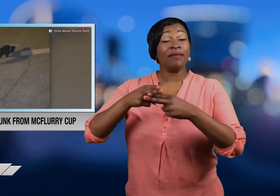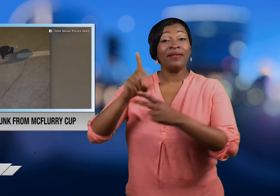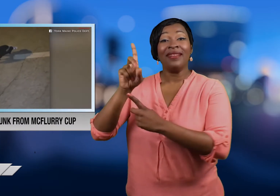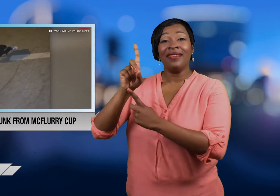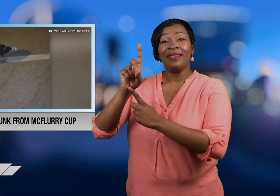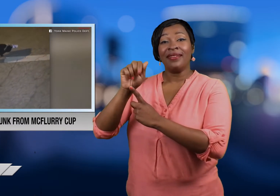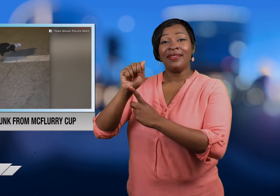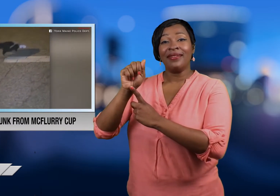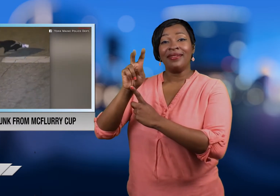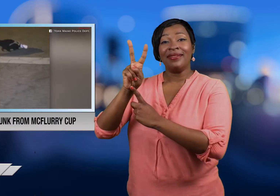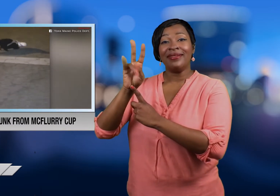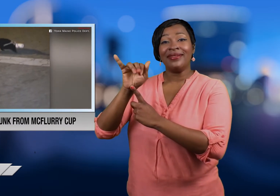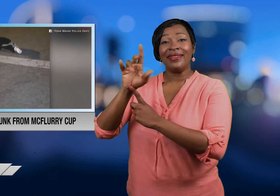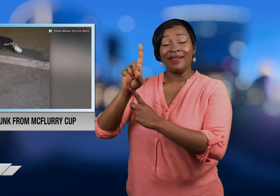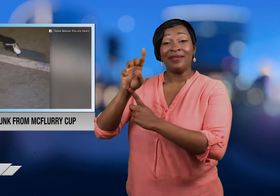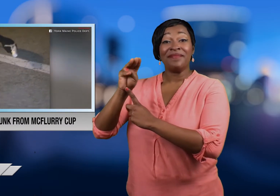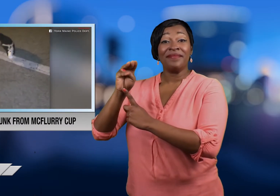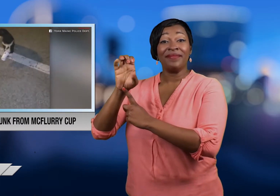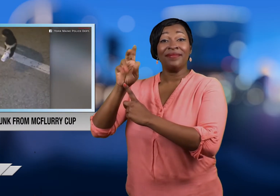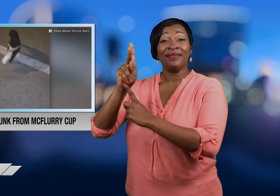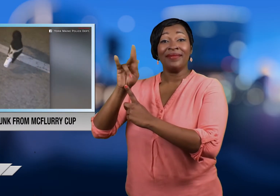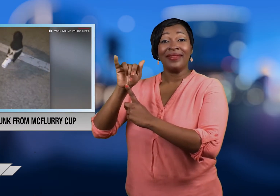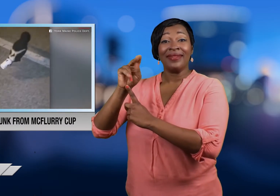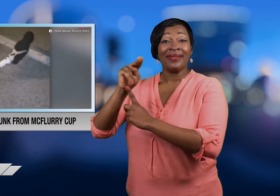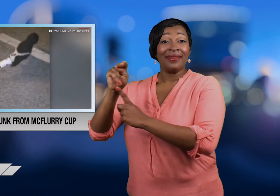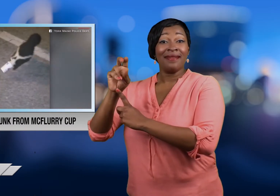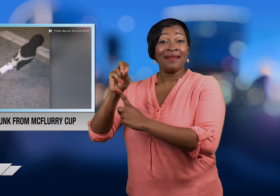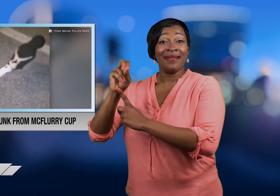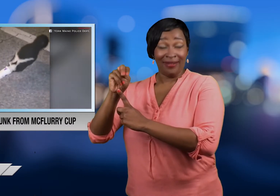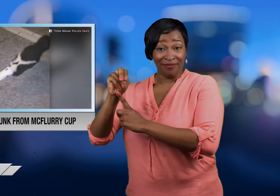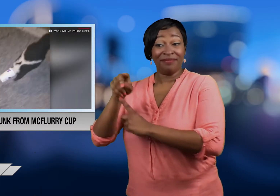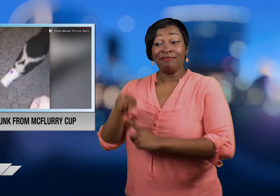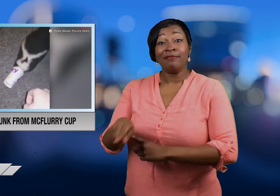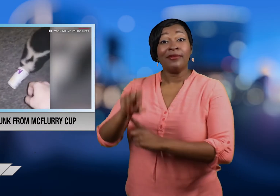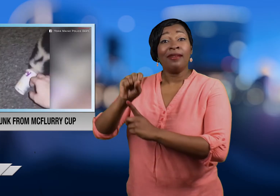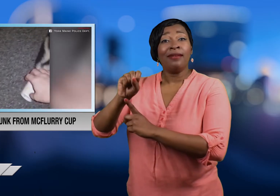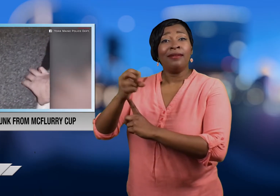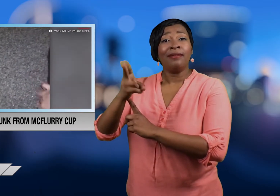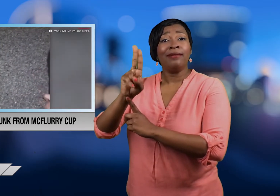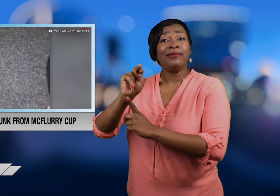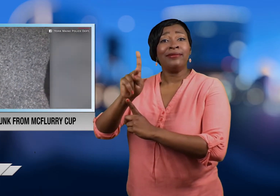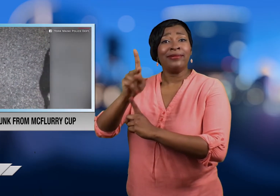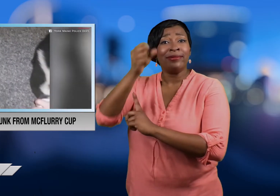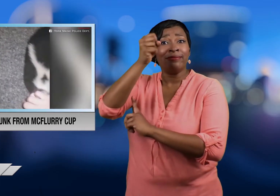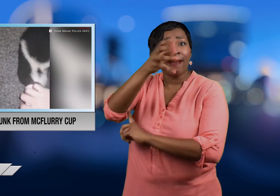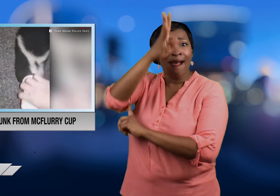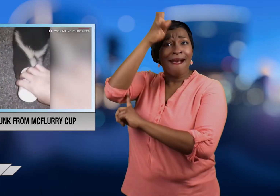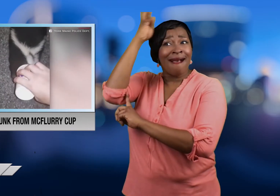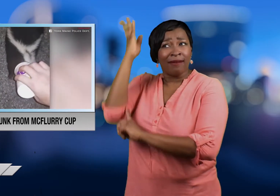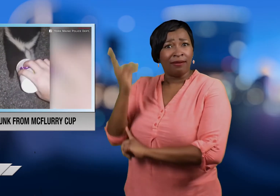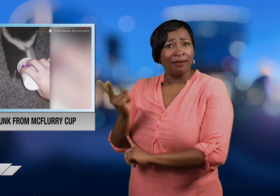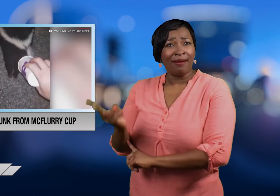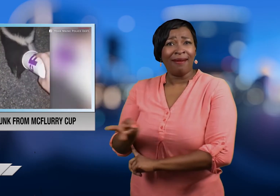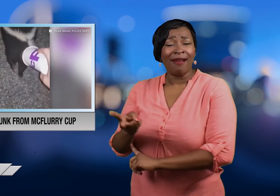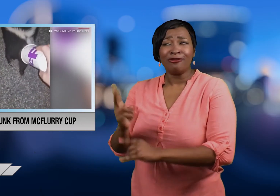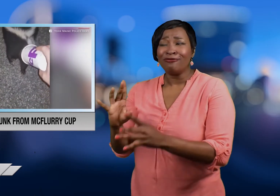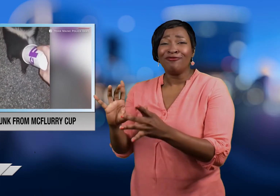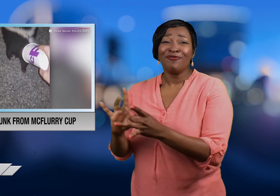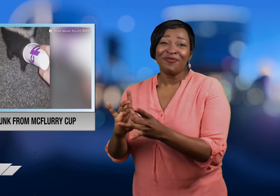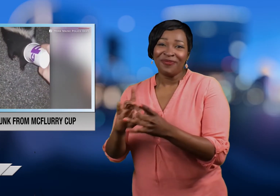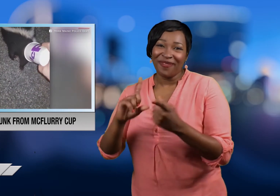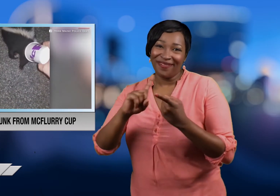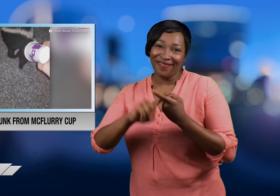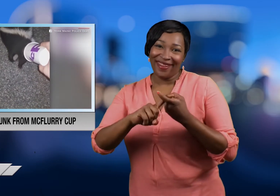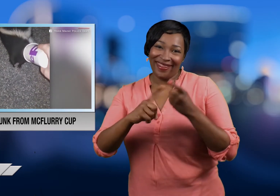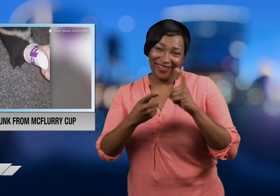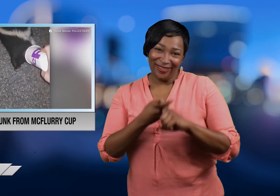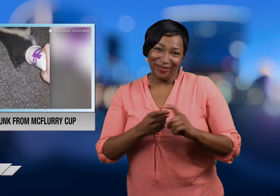David McKinnon became friends with a skunk.